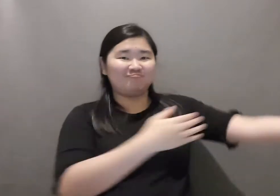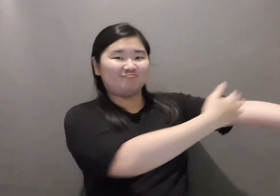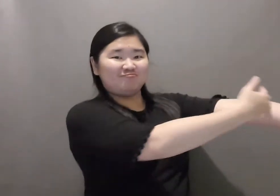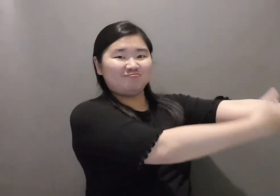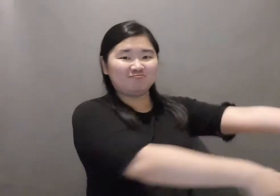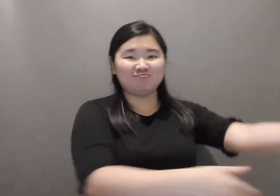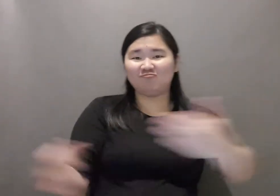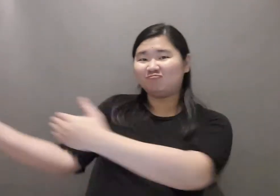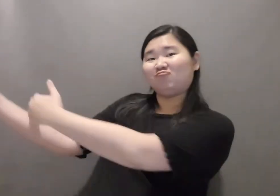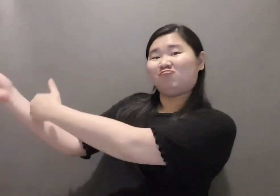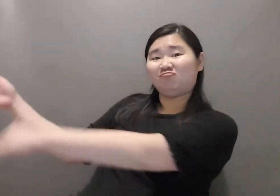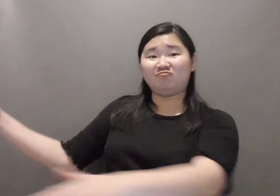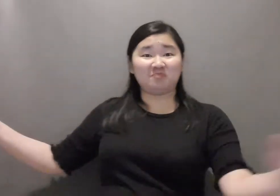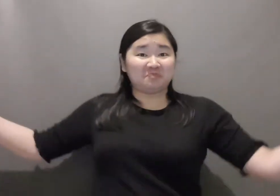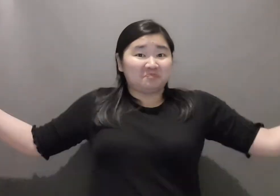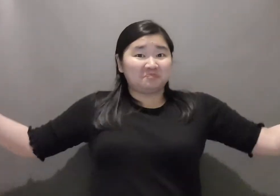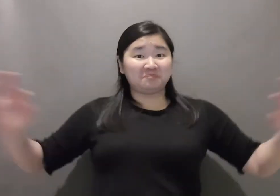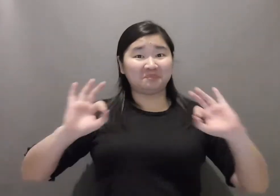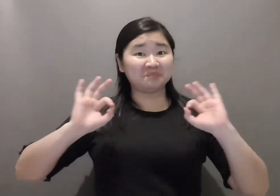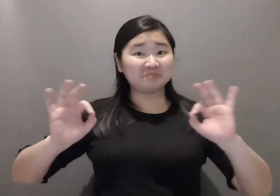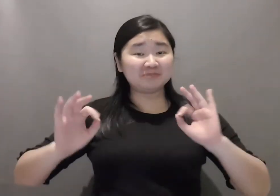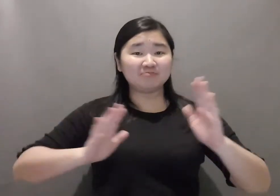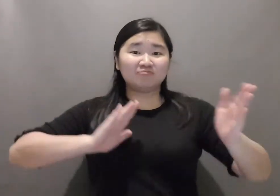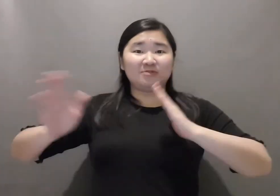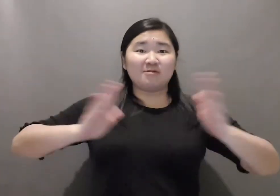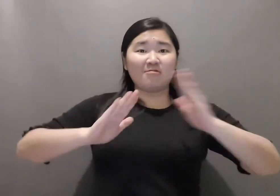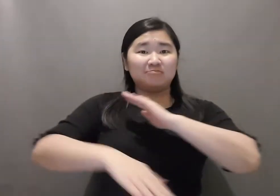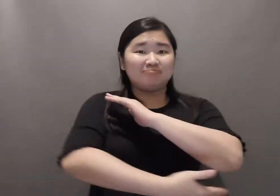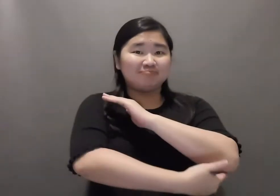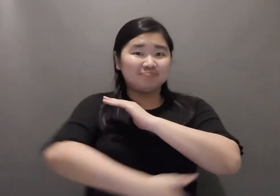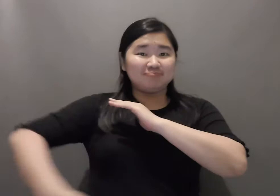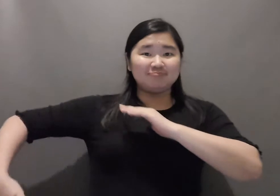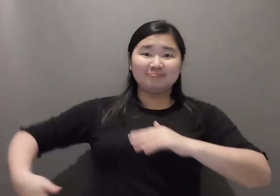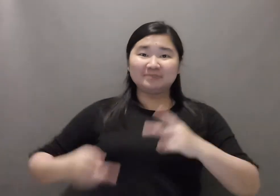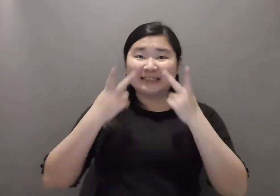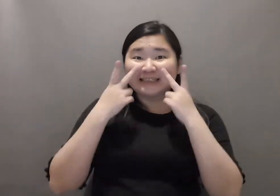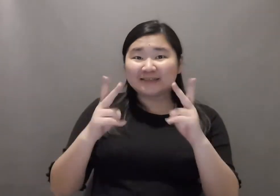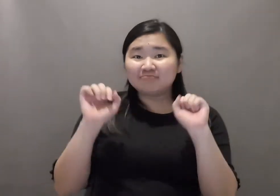When the signer is in the right distance, there is some room above his head for any signs that might be shown up there.